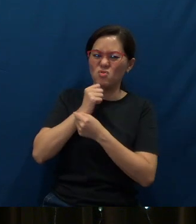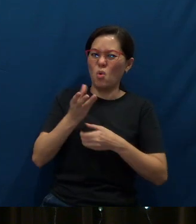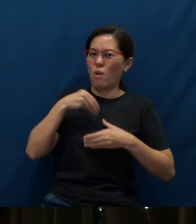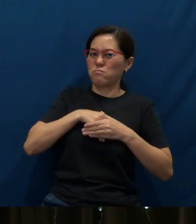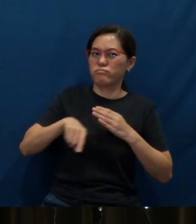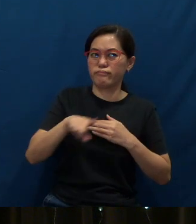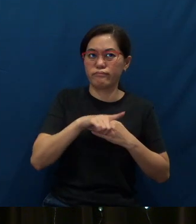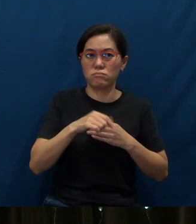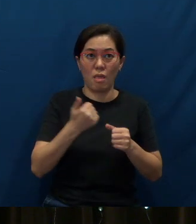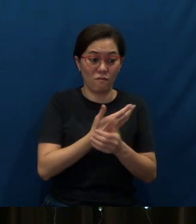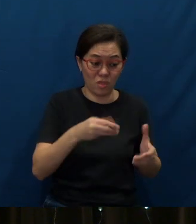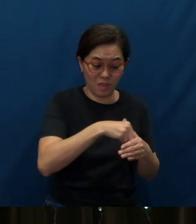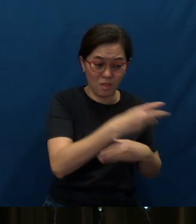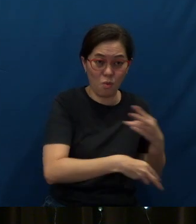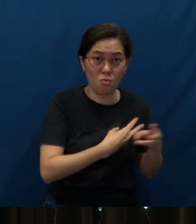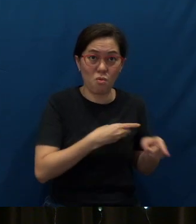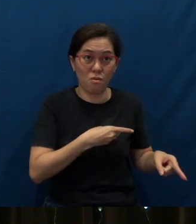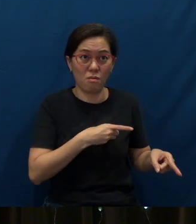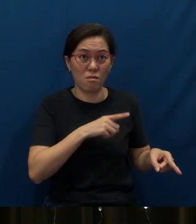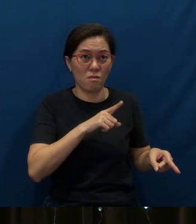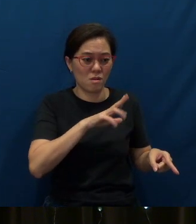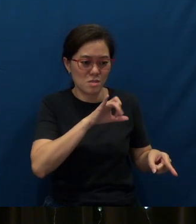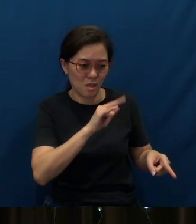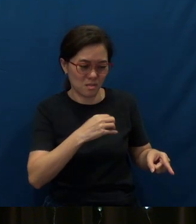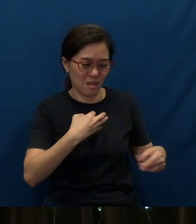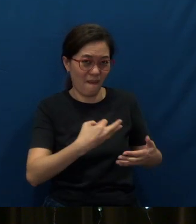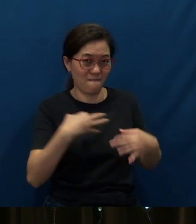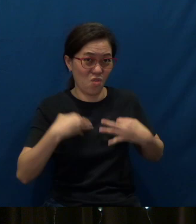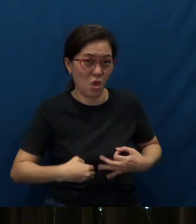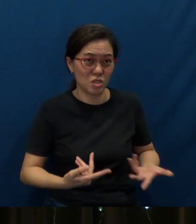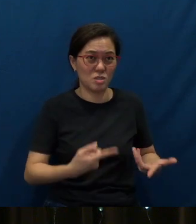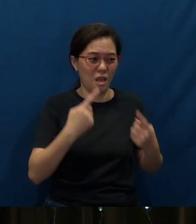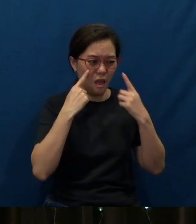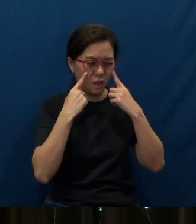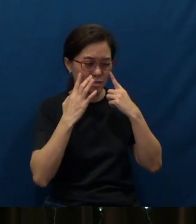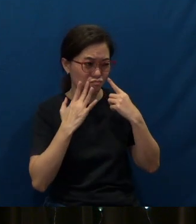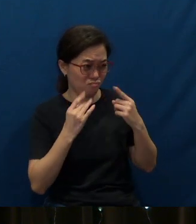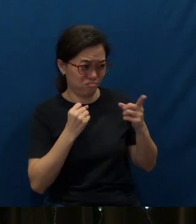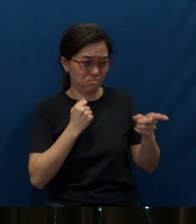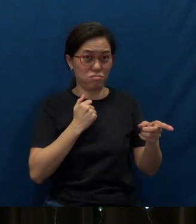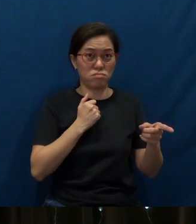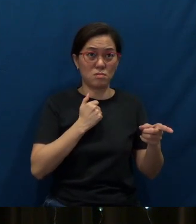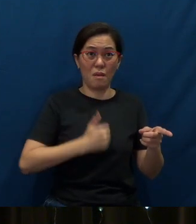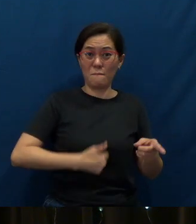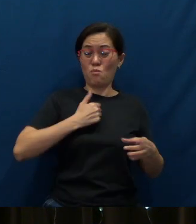For everything in the world - the lust of the flesh, the lust of the eyes, and the pride of life -